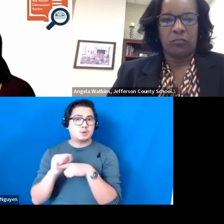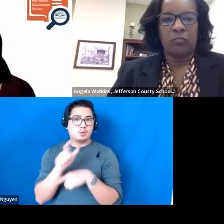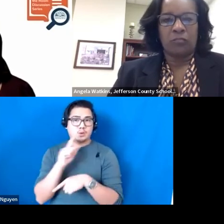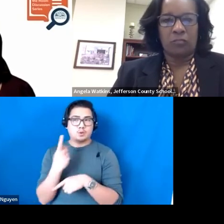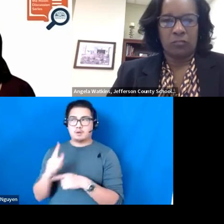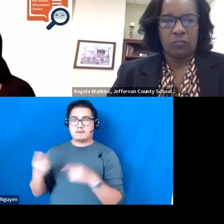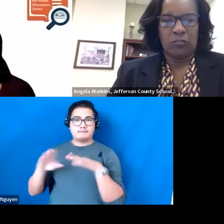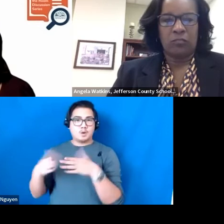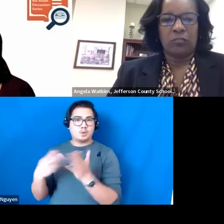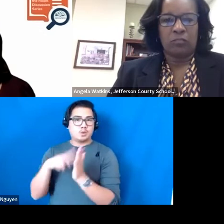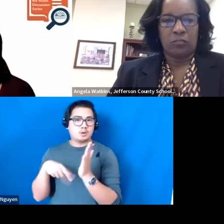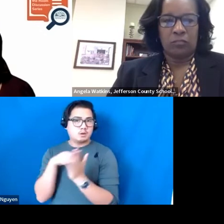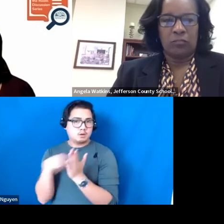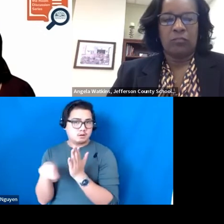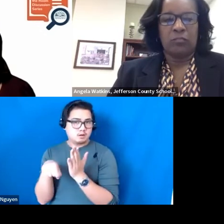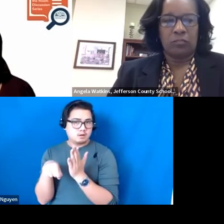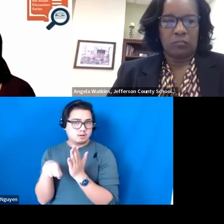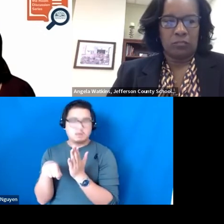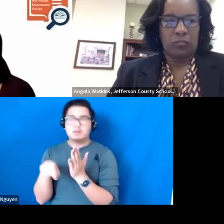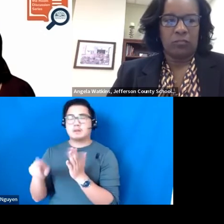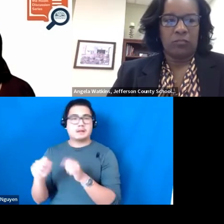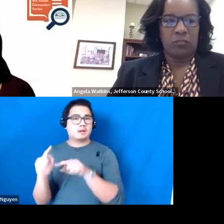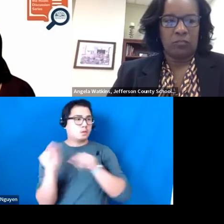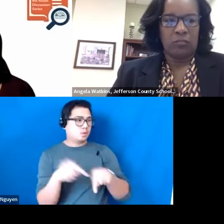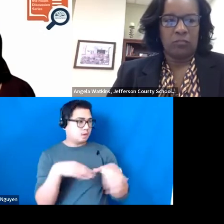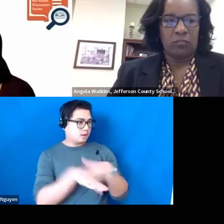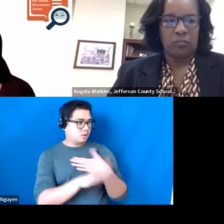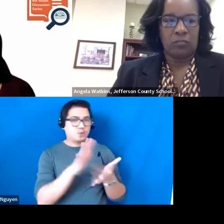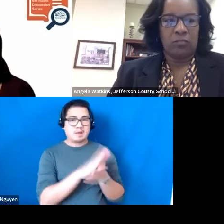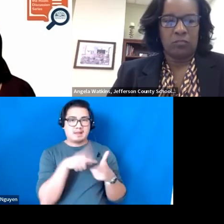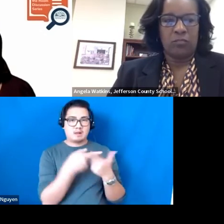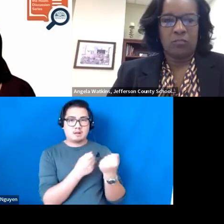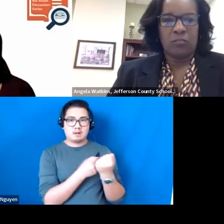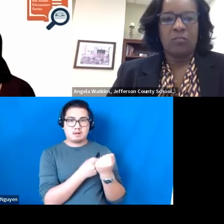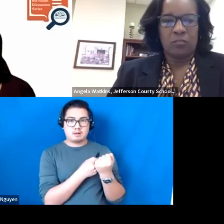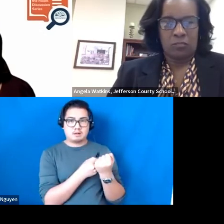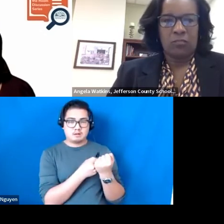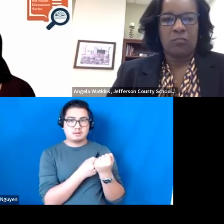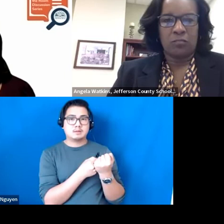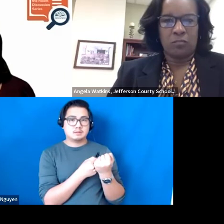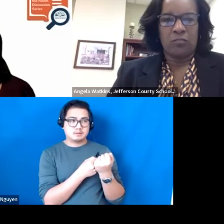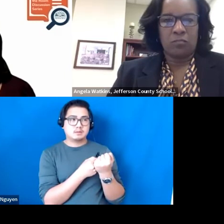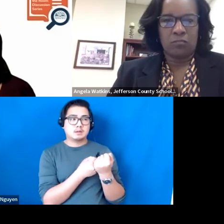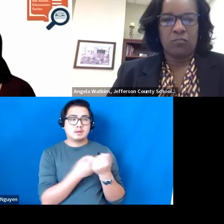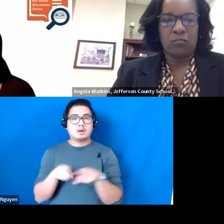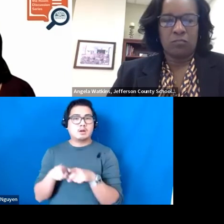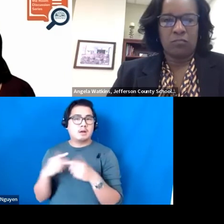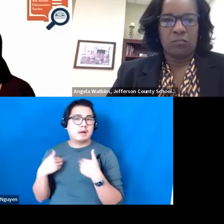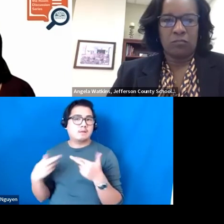that can go into that school and support but on top of that, we have Regional Literacy Leadership